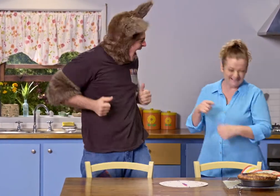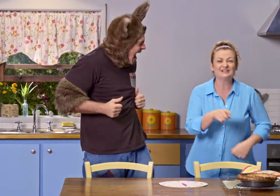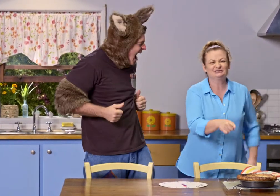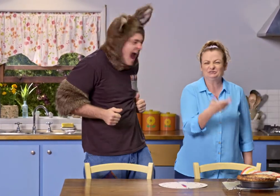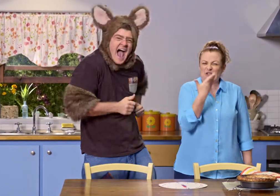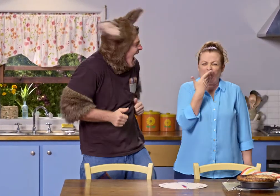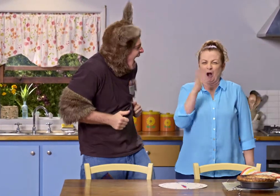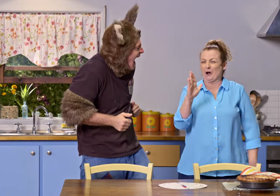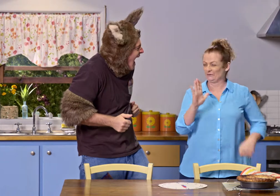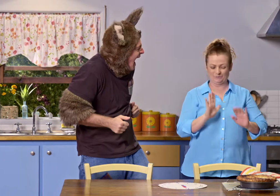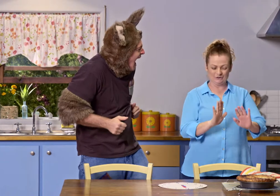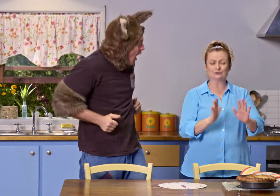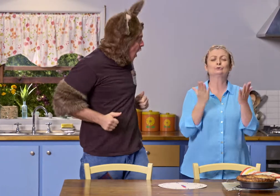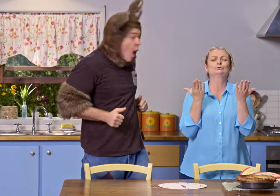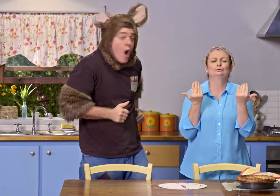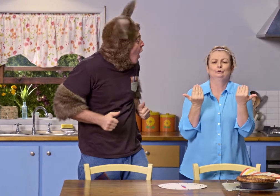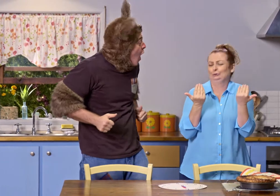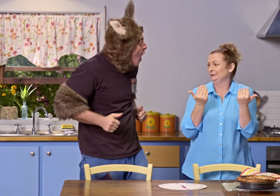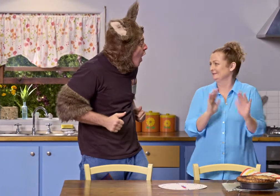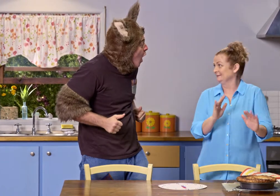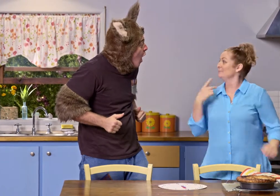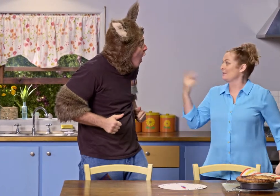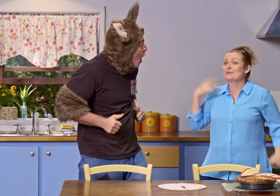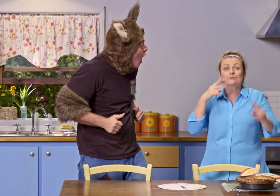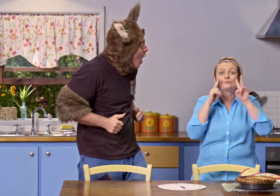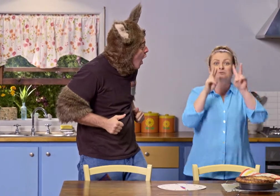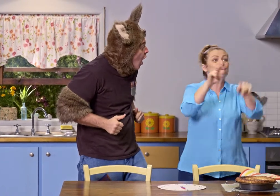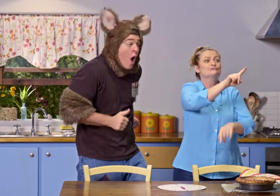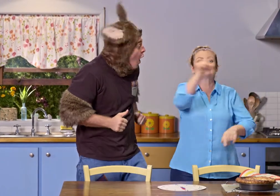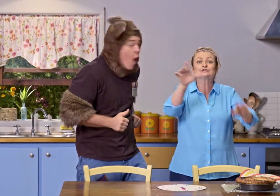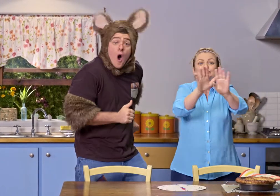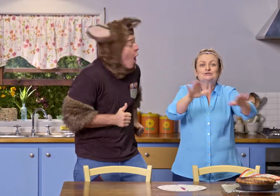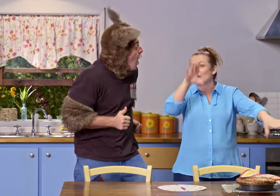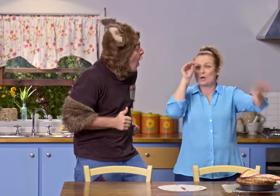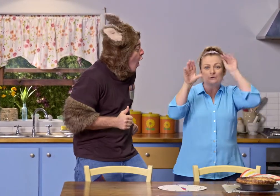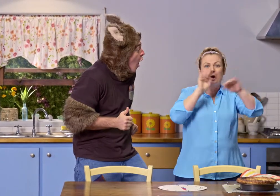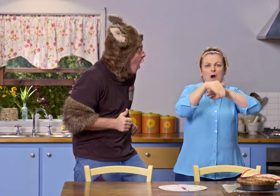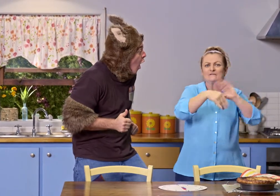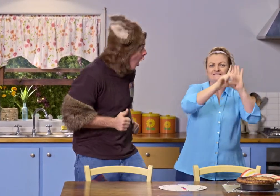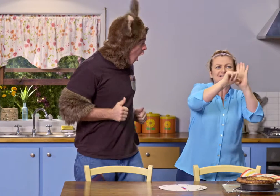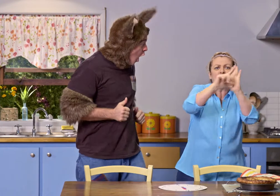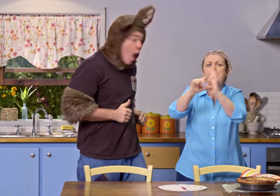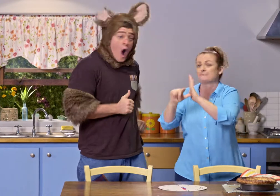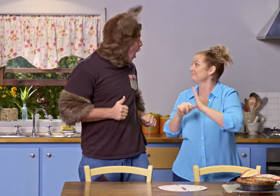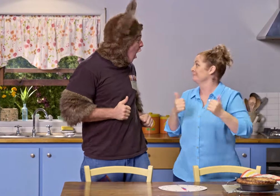It's still a bit too hot, Possum. We need to let it cool down. While we wait, why don't we watch some children learning about time?